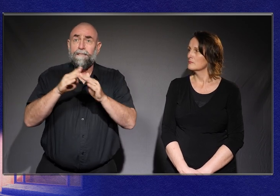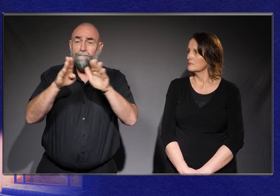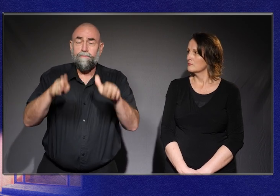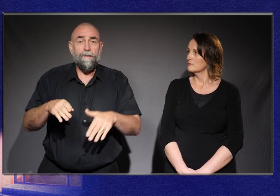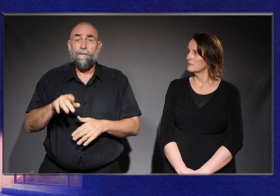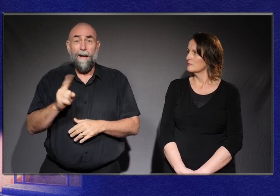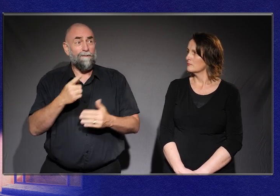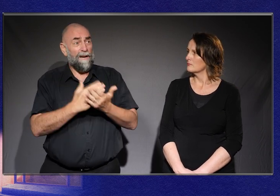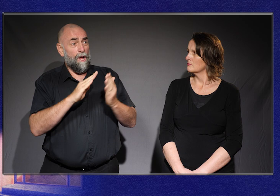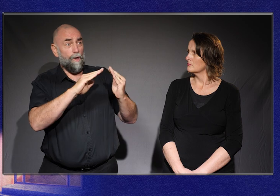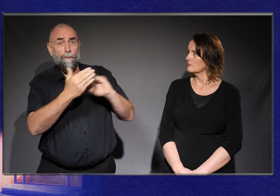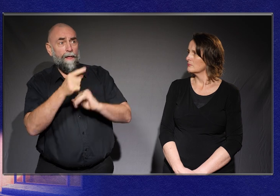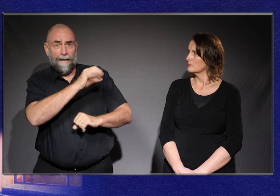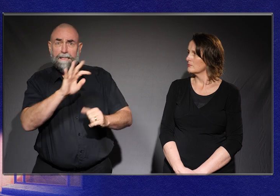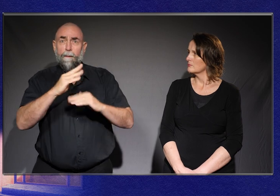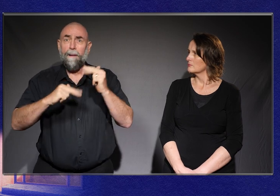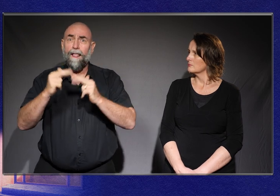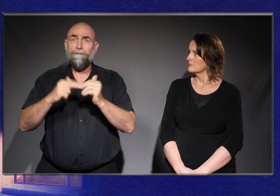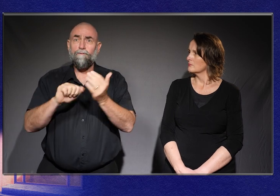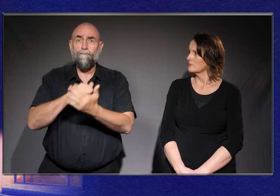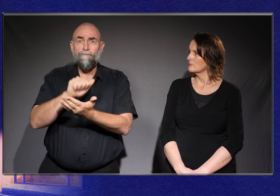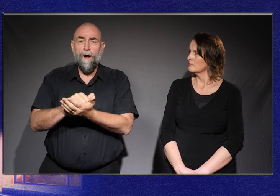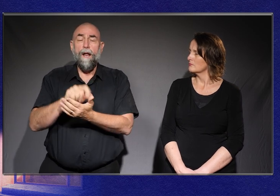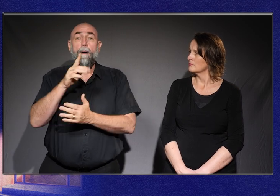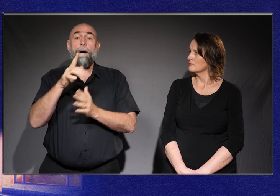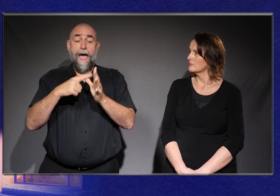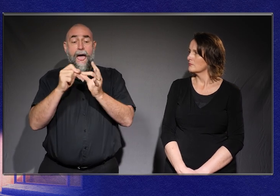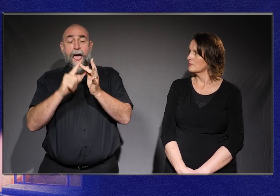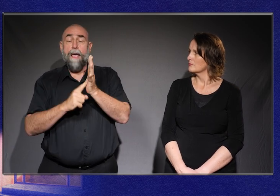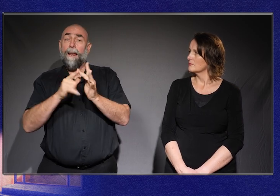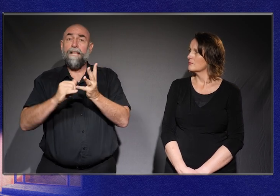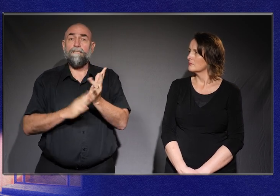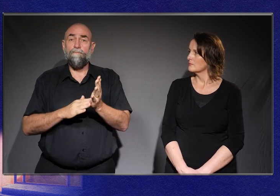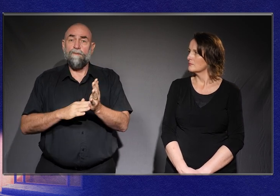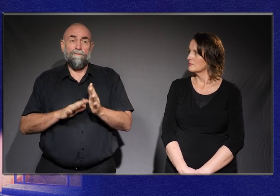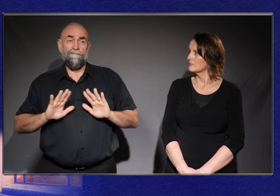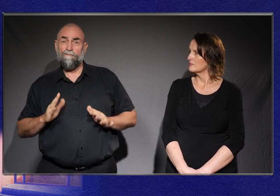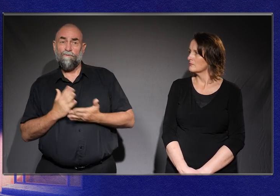a ramp, it neutralises ableism and all the horrible things that accompany it.